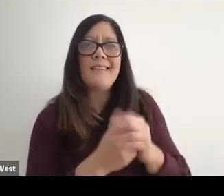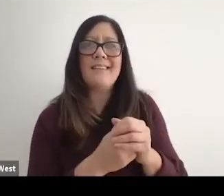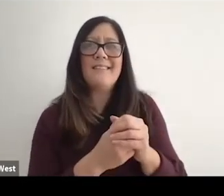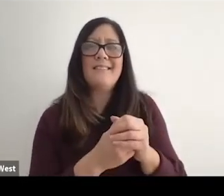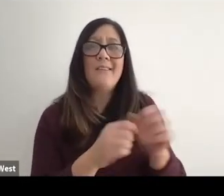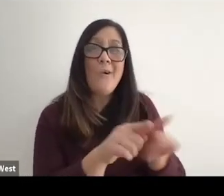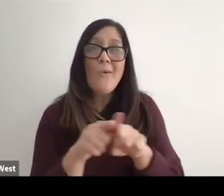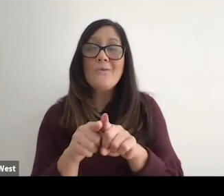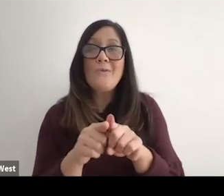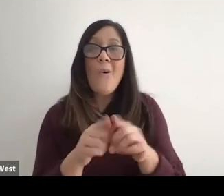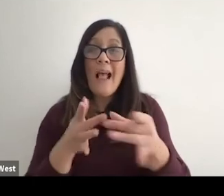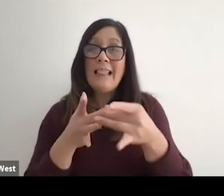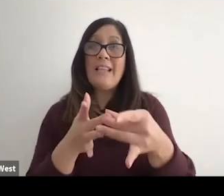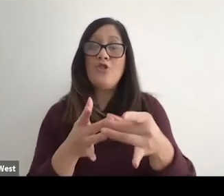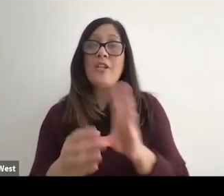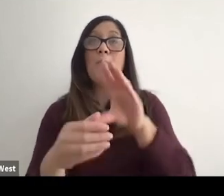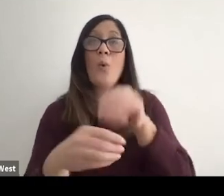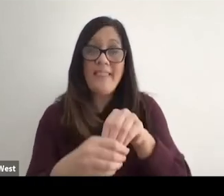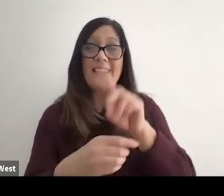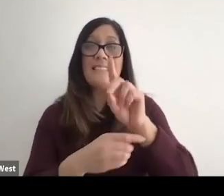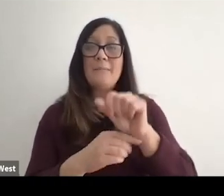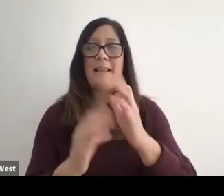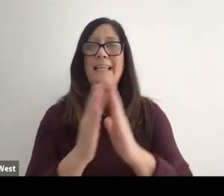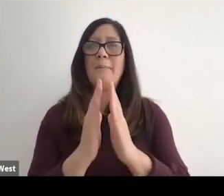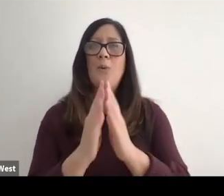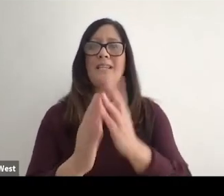When you look at the leadership, even inside the disability community or who we showcase.